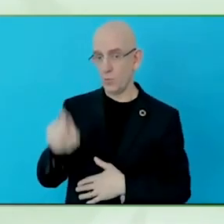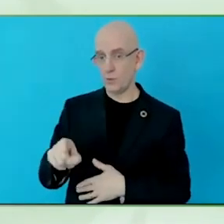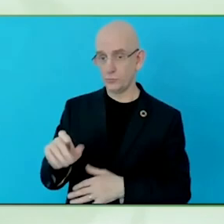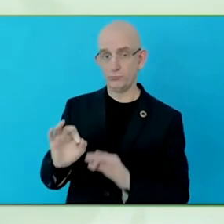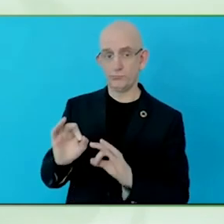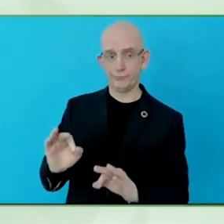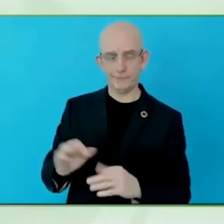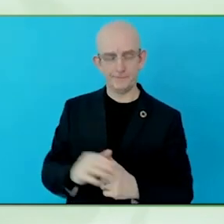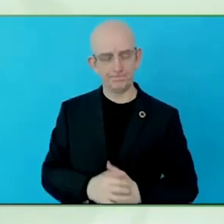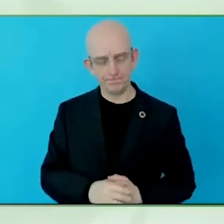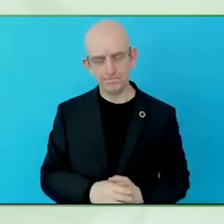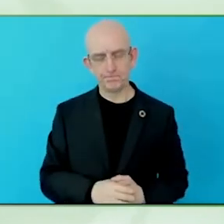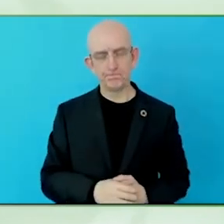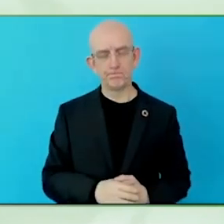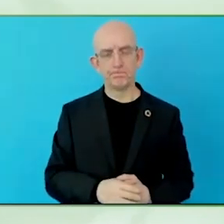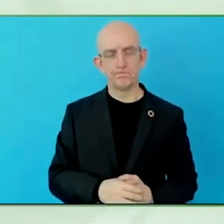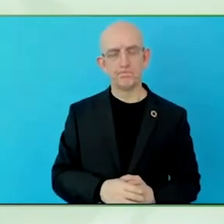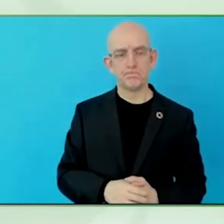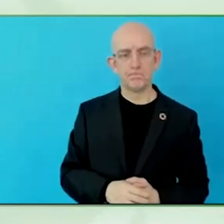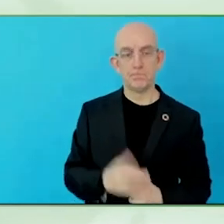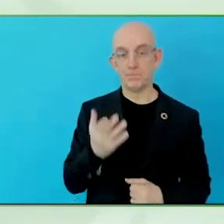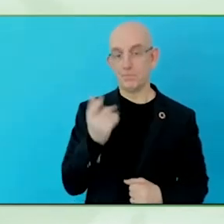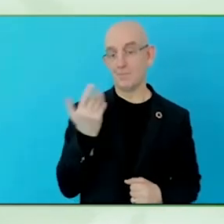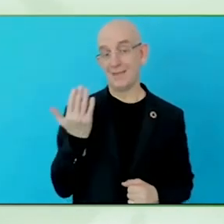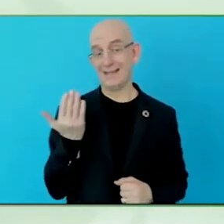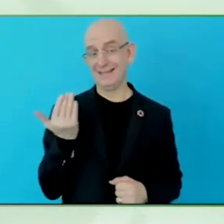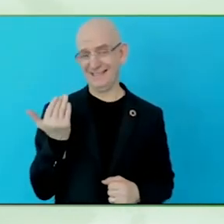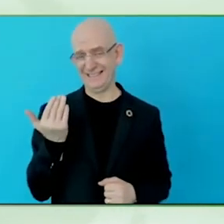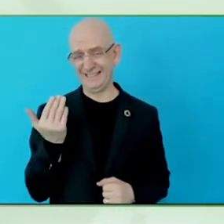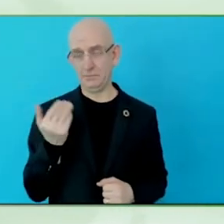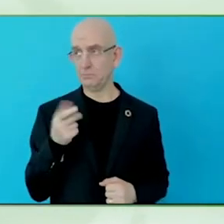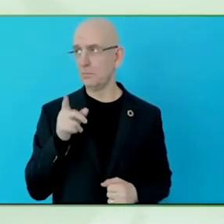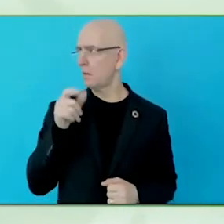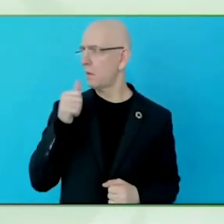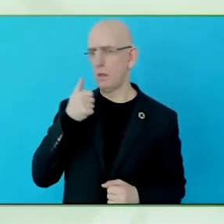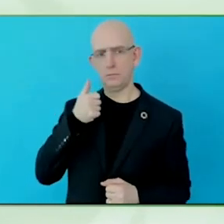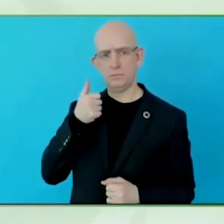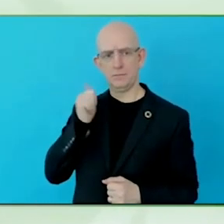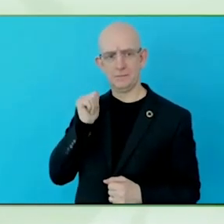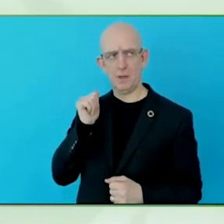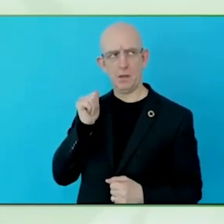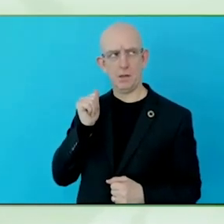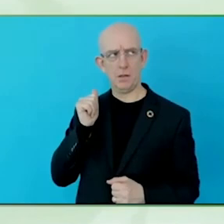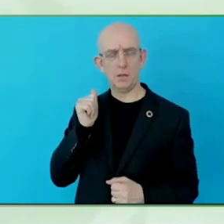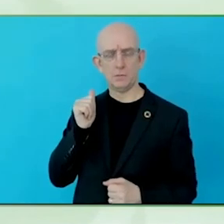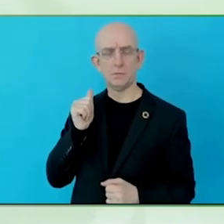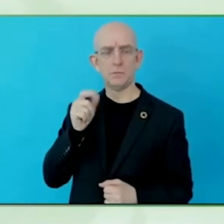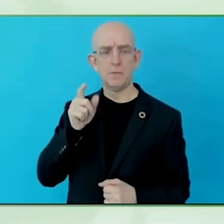opportunity to talk at a seminar at a university, I had a conversation